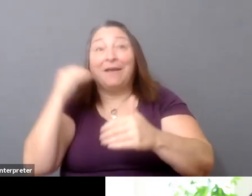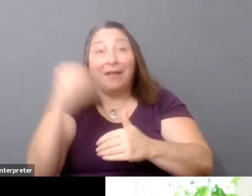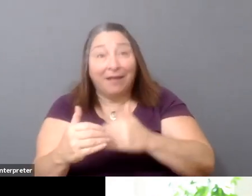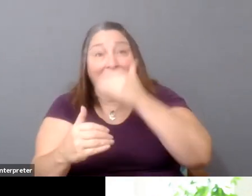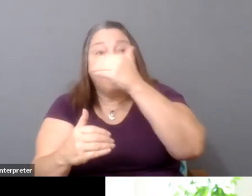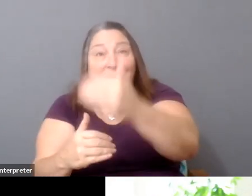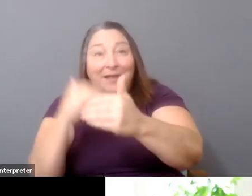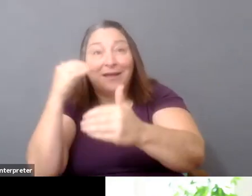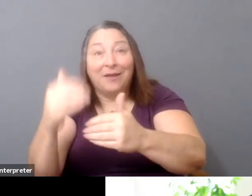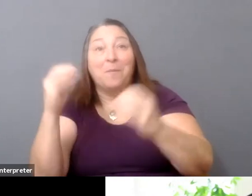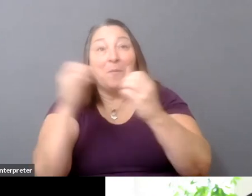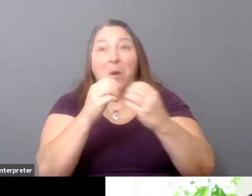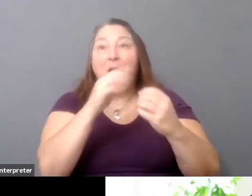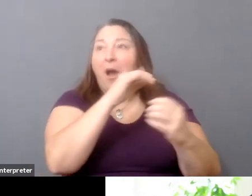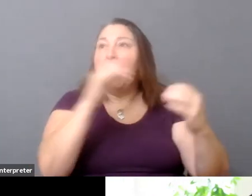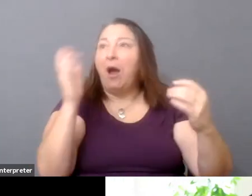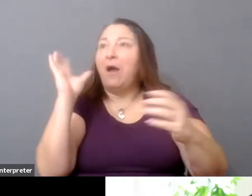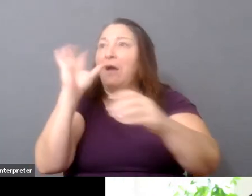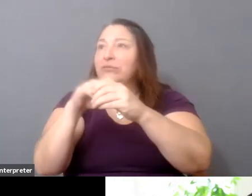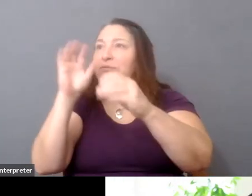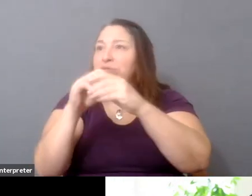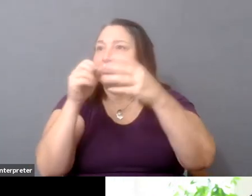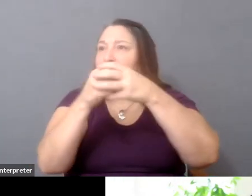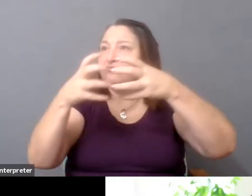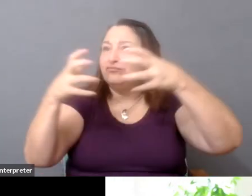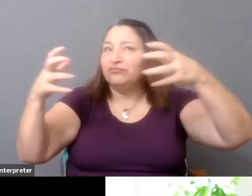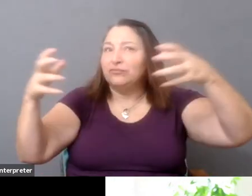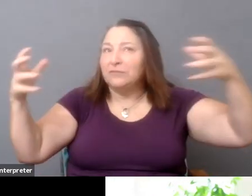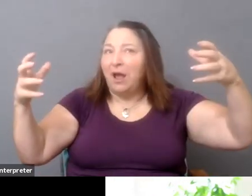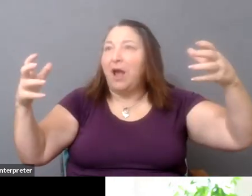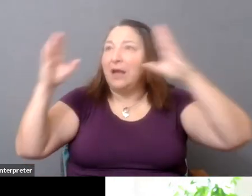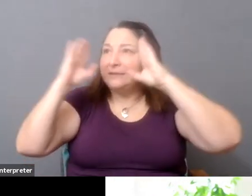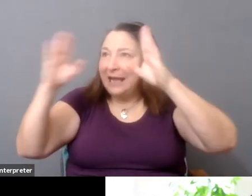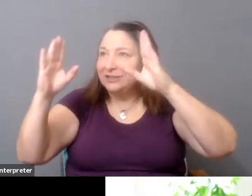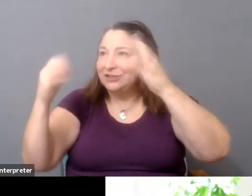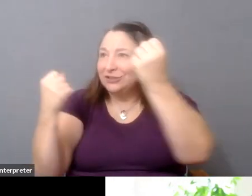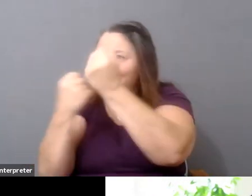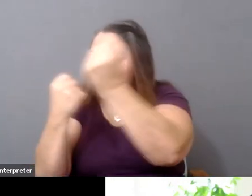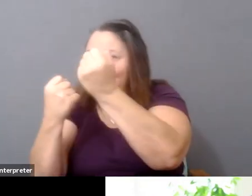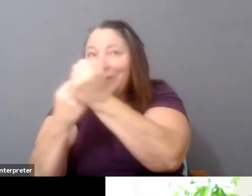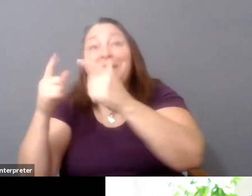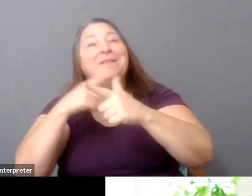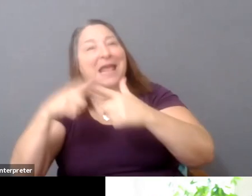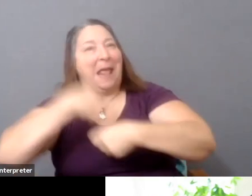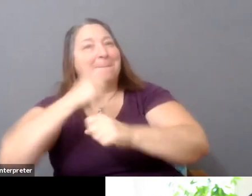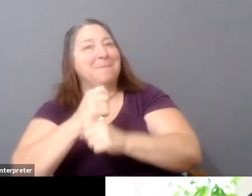let's say that you have a thing that you want to do, and it's going to cost you, you know, $5 million to do it. And you're unwilling to do anything